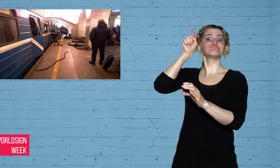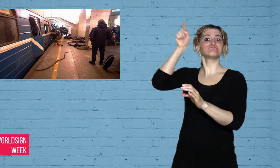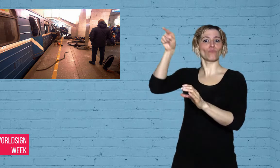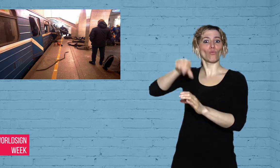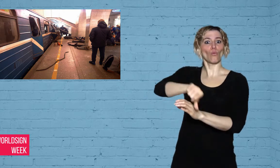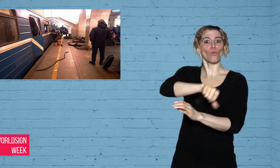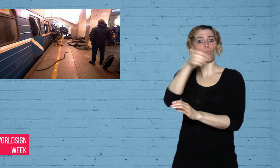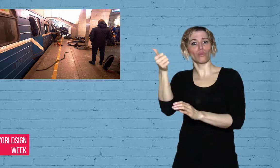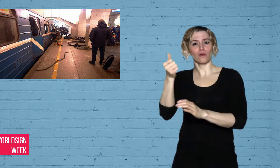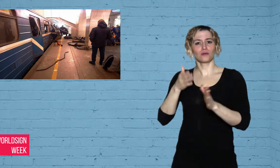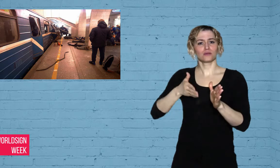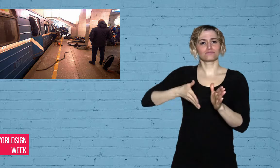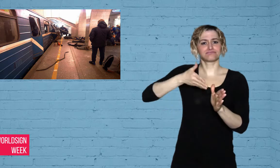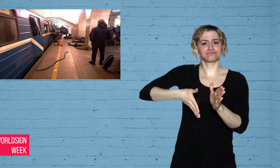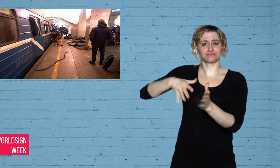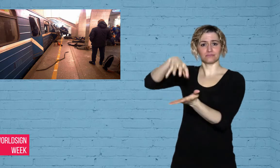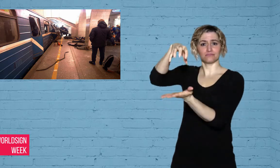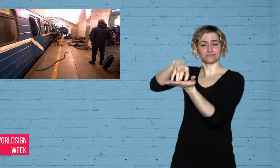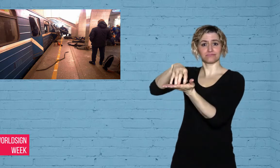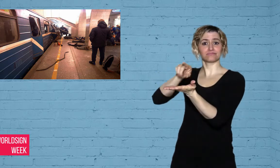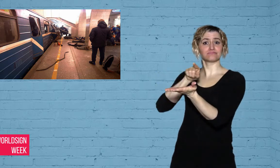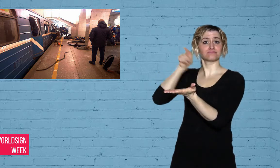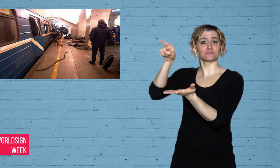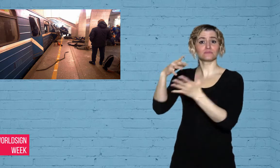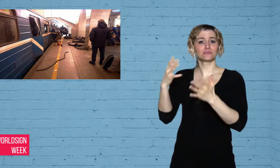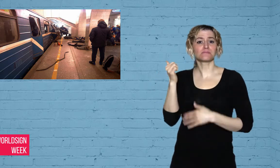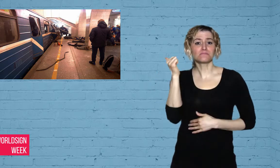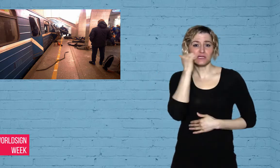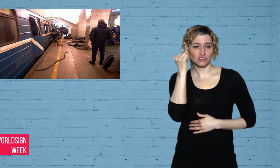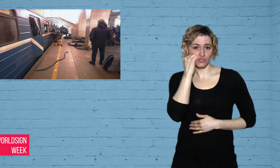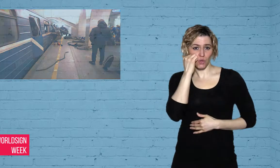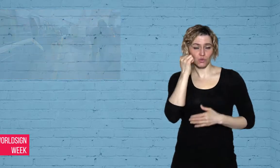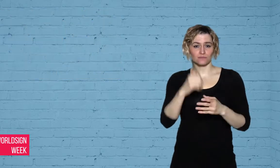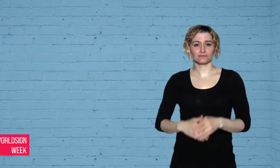larger device at another train station in Moscow.